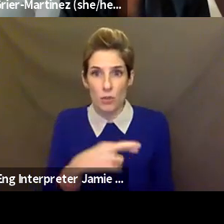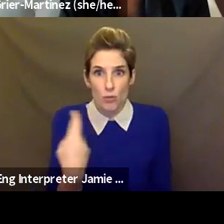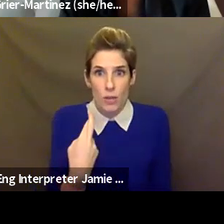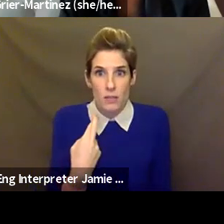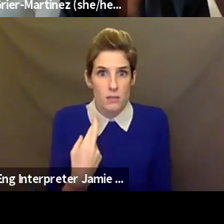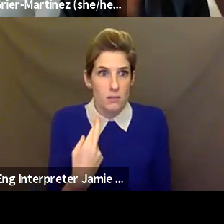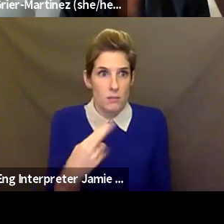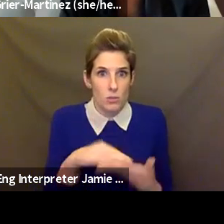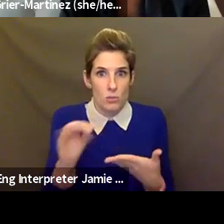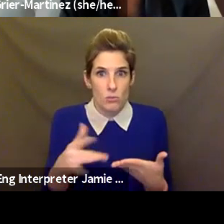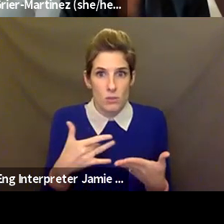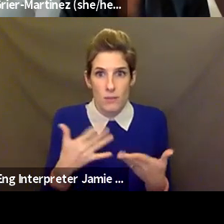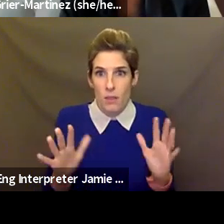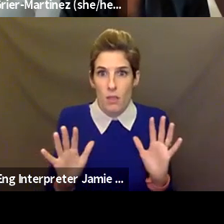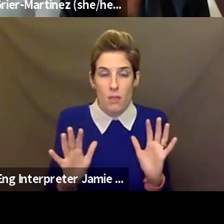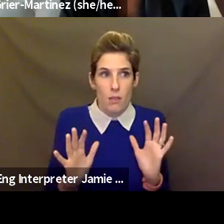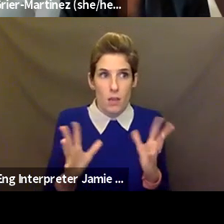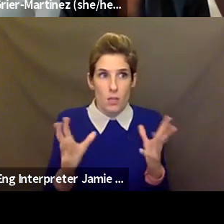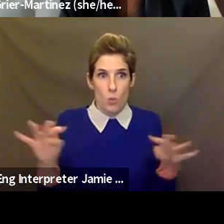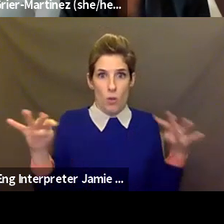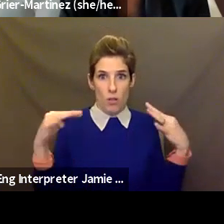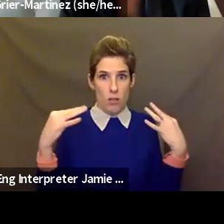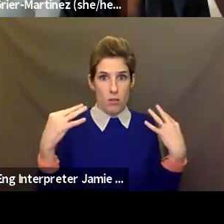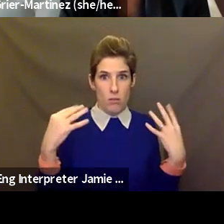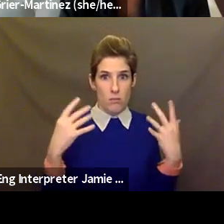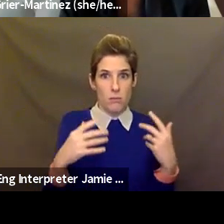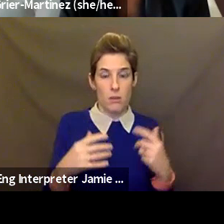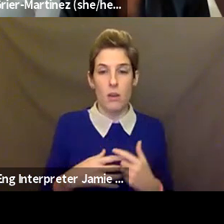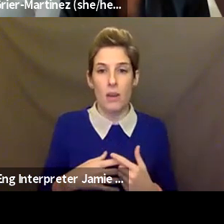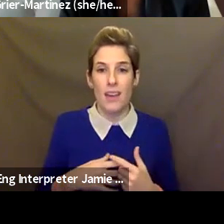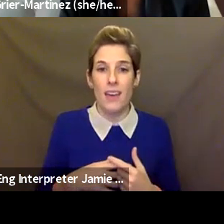take, and the visual feedback or the connection can get really